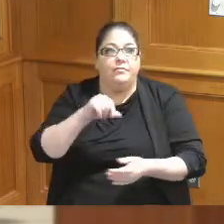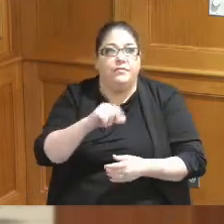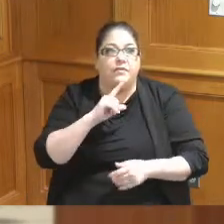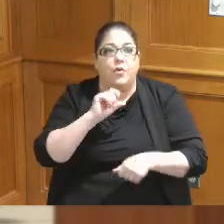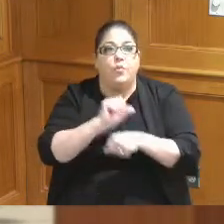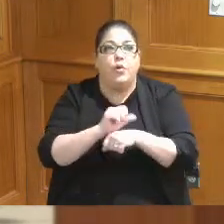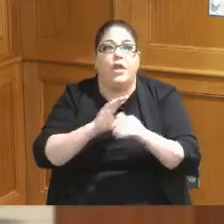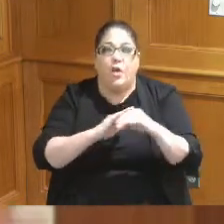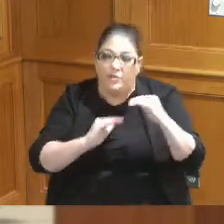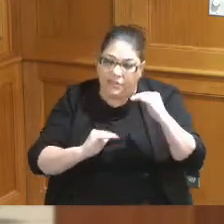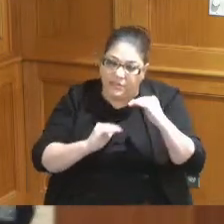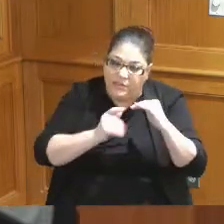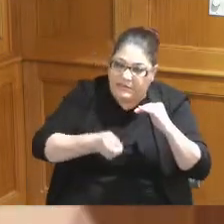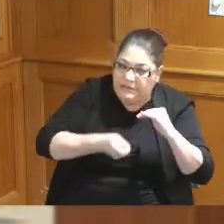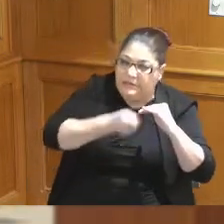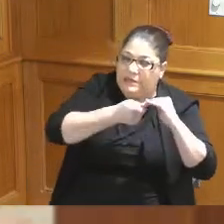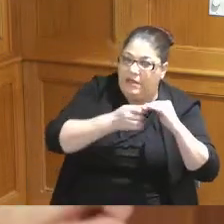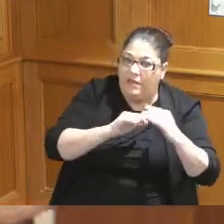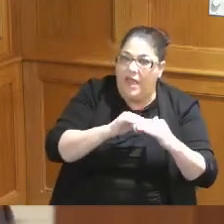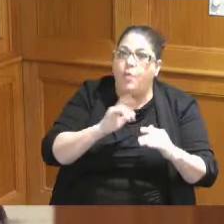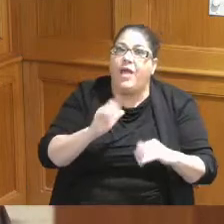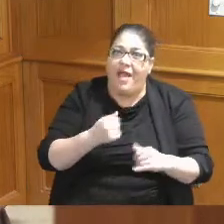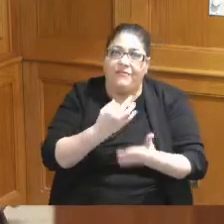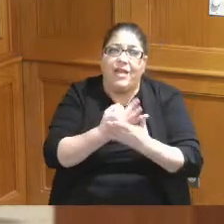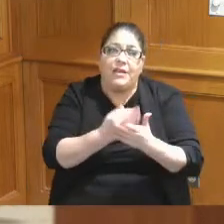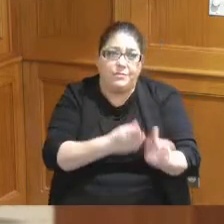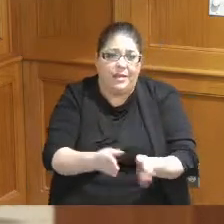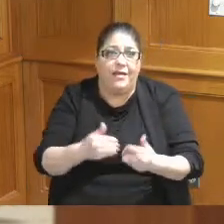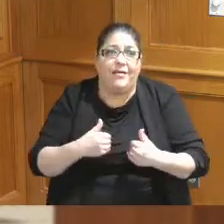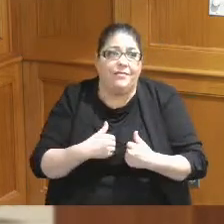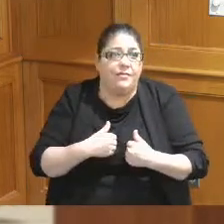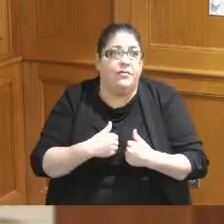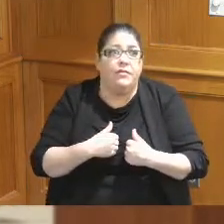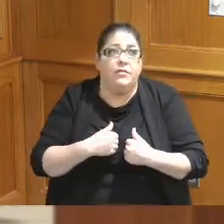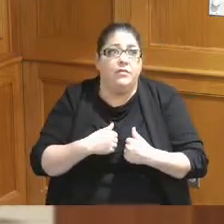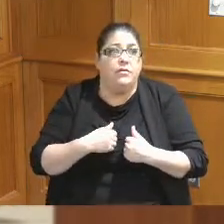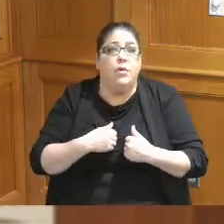to close the gap so that's we do have a financing plan I'm happy to even we're also thinking about